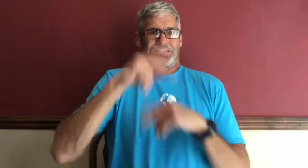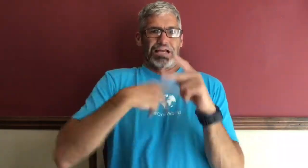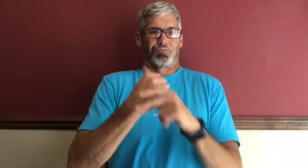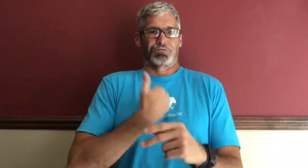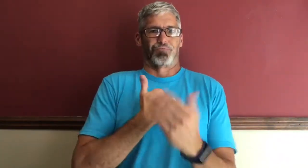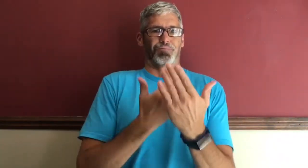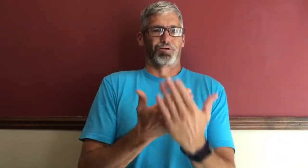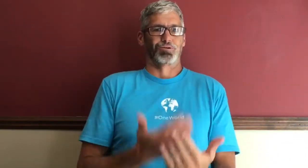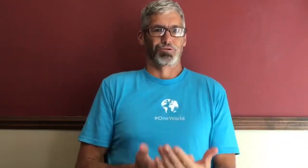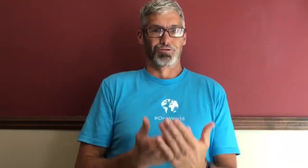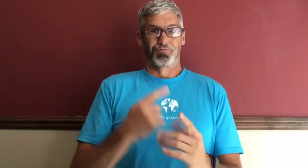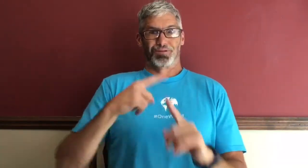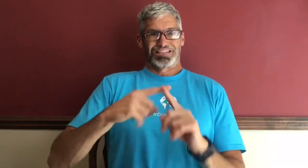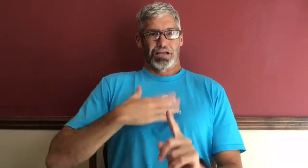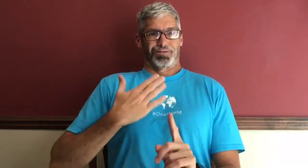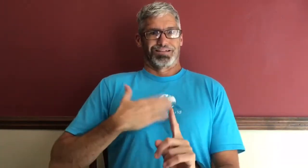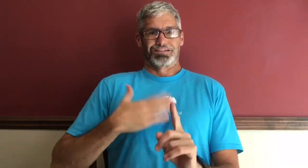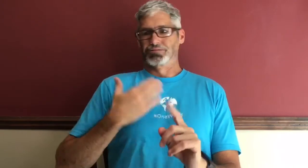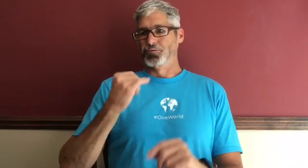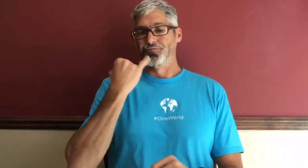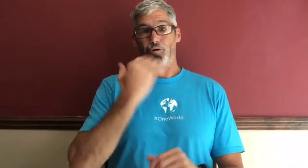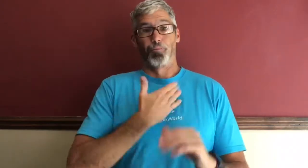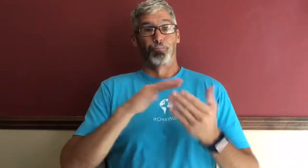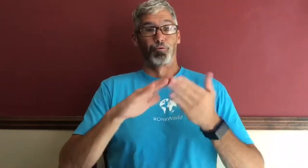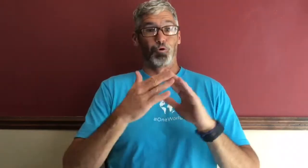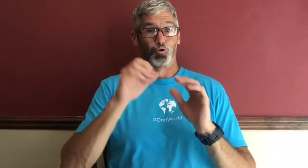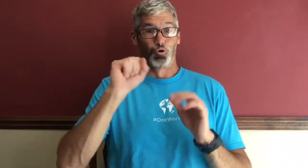validation you know and that's the best kind of self validation and it makes you